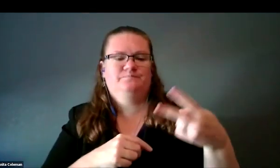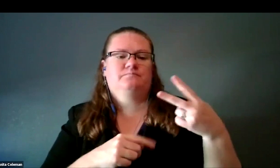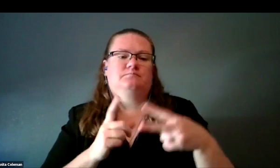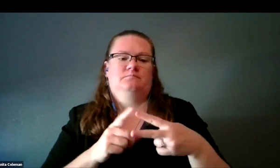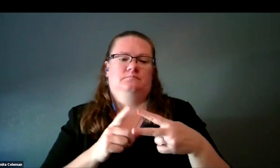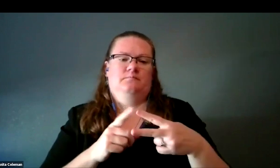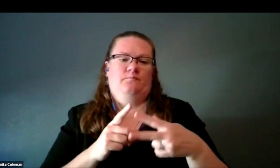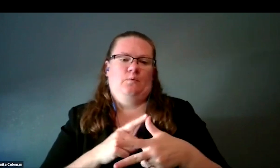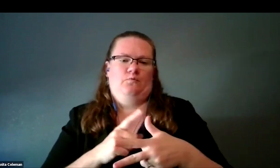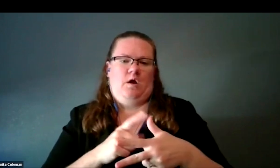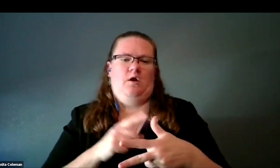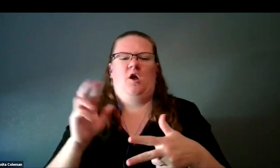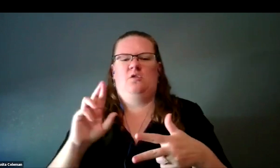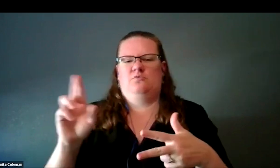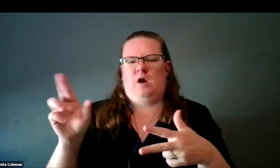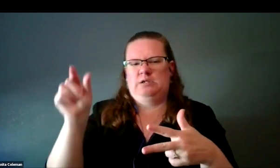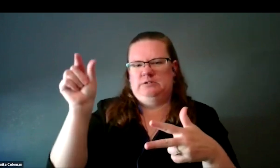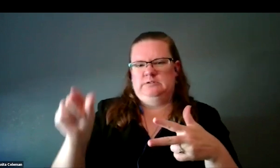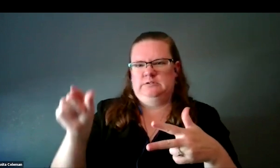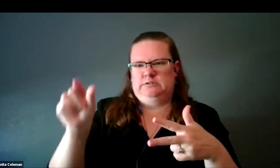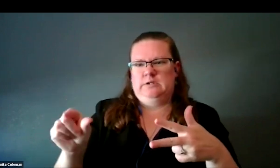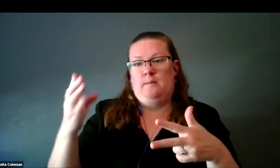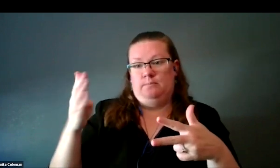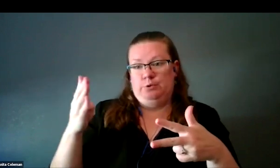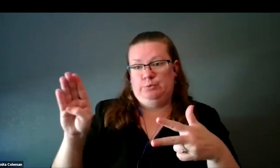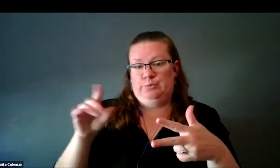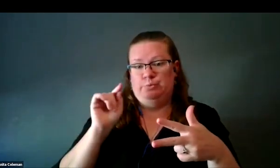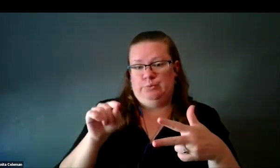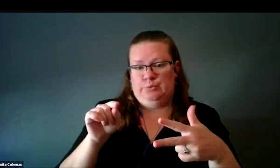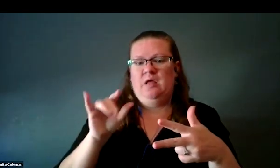One, which is shown on the right, and it happens to be in blue,